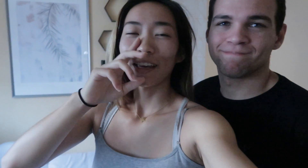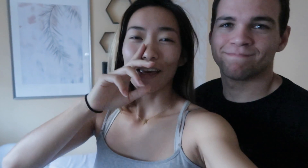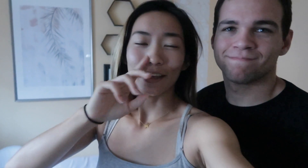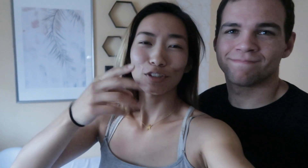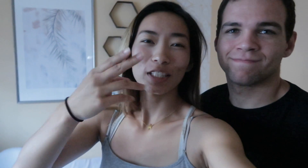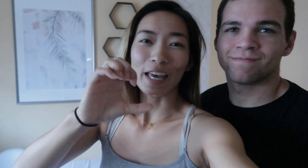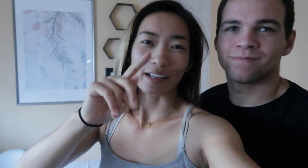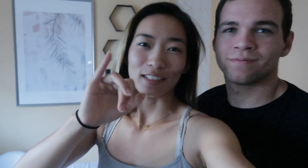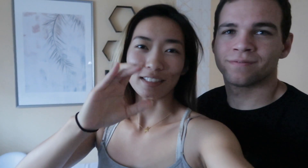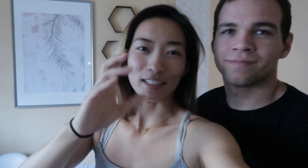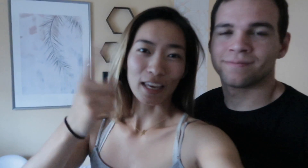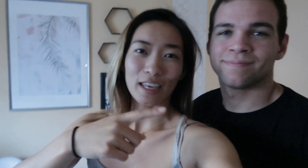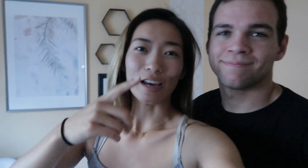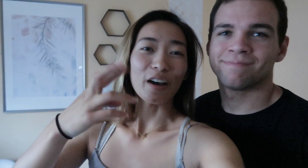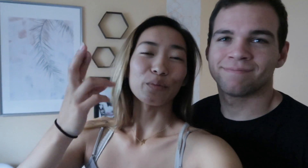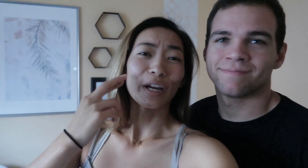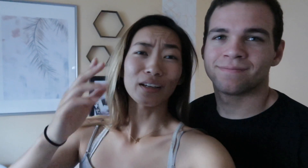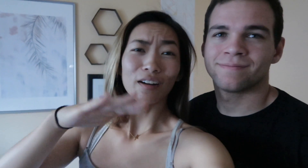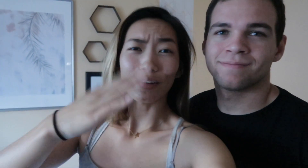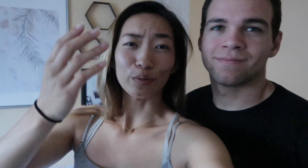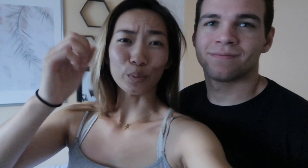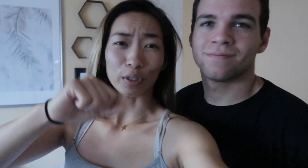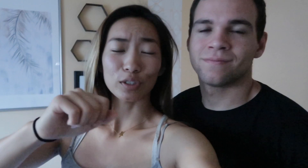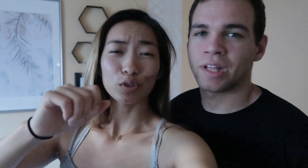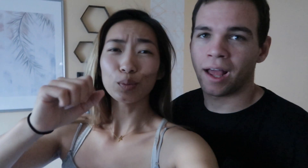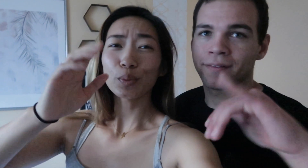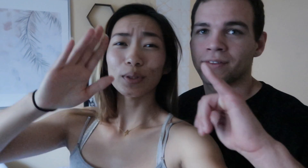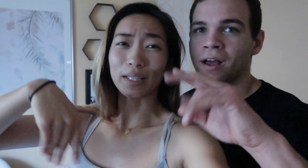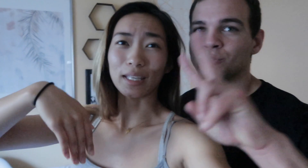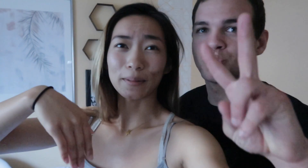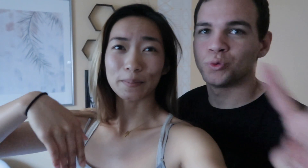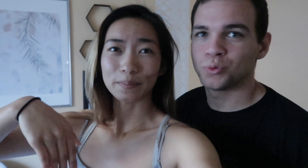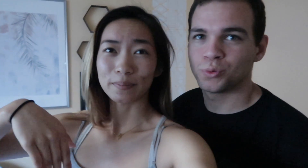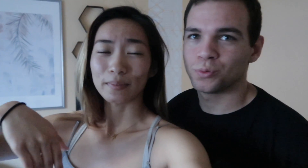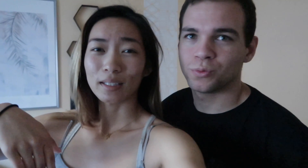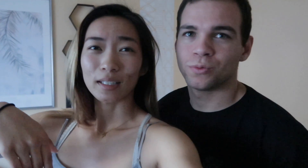It was just a hectic day I'm Ryan got off work super late yeah like two